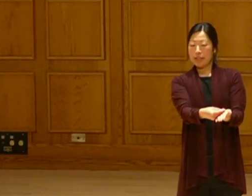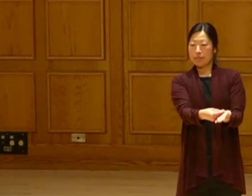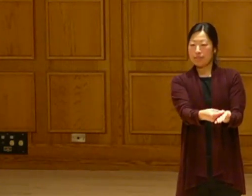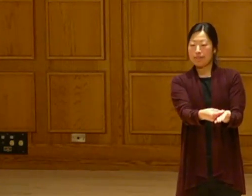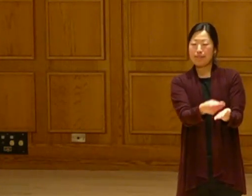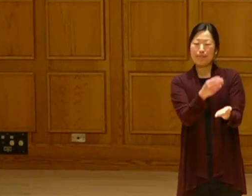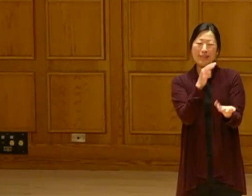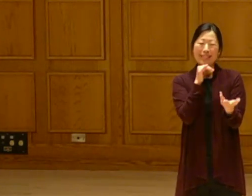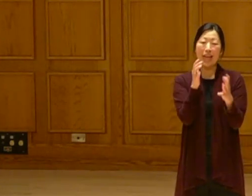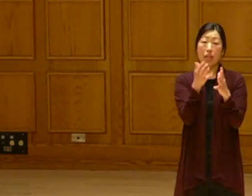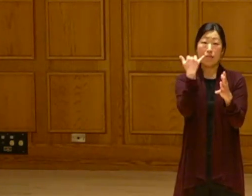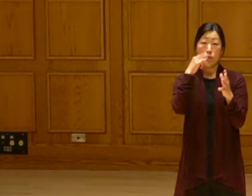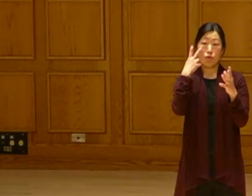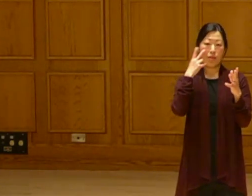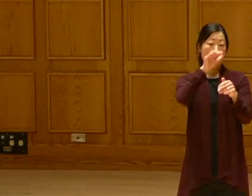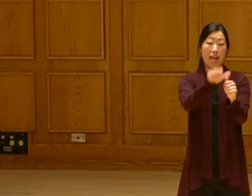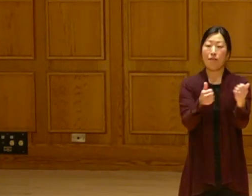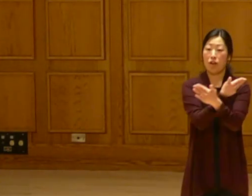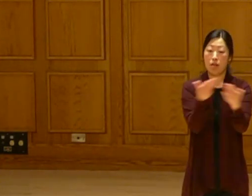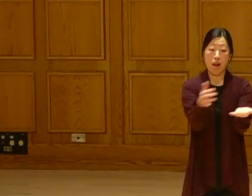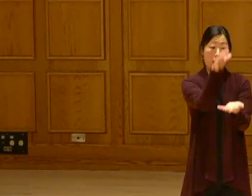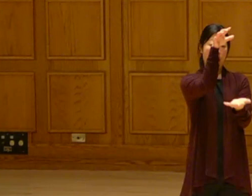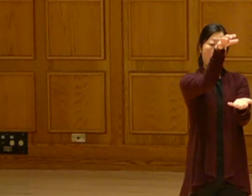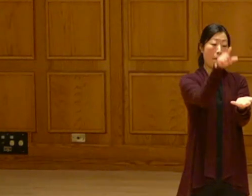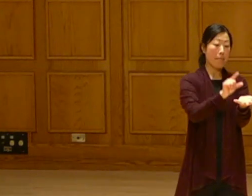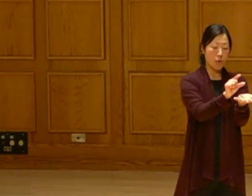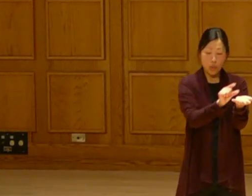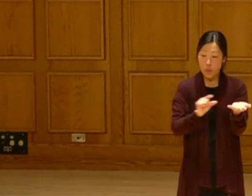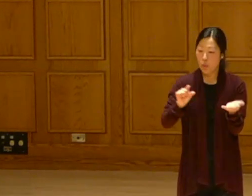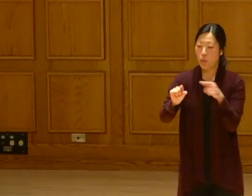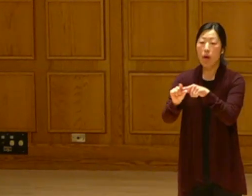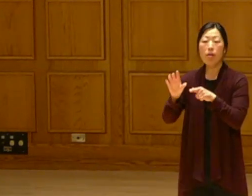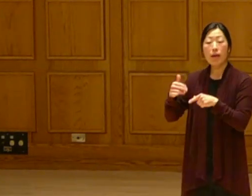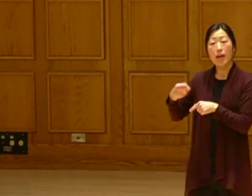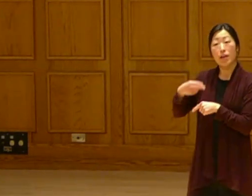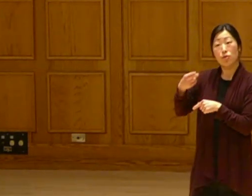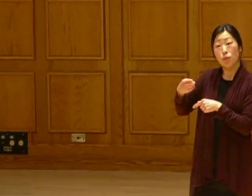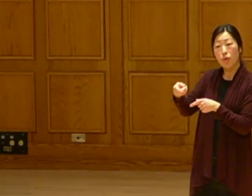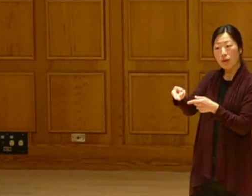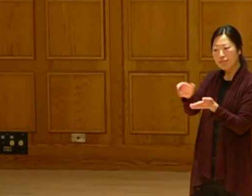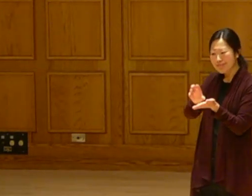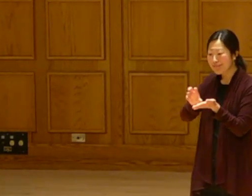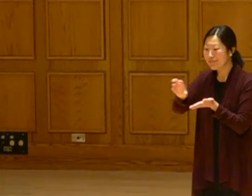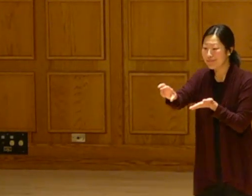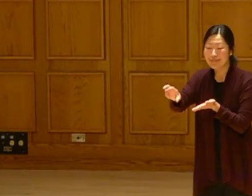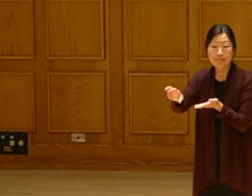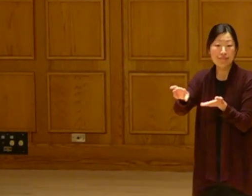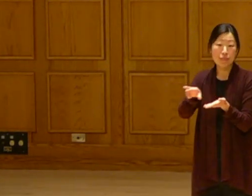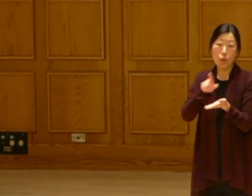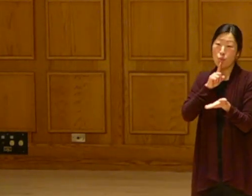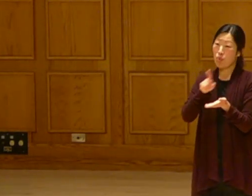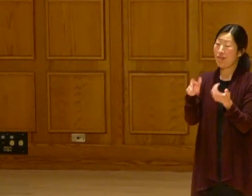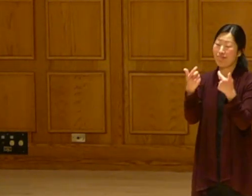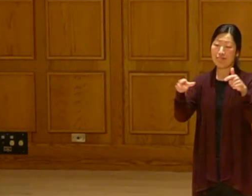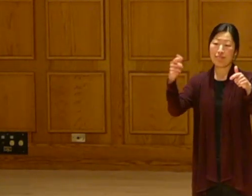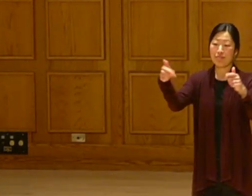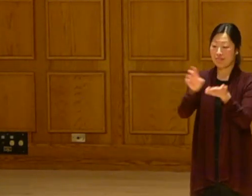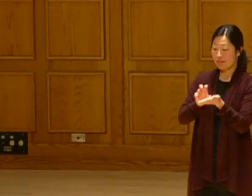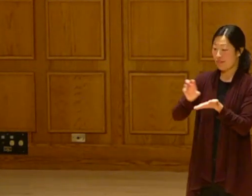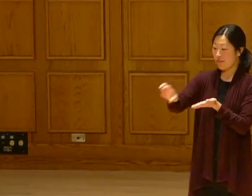It is not a lot if you look at the big scope of it. But, man, just that historical investment. This has been the biggest investment around climate change